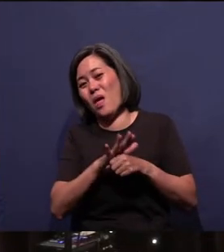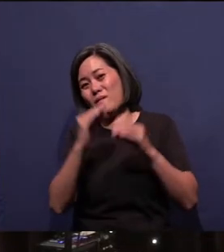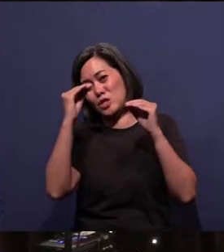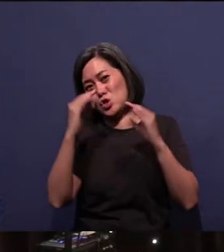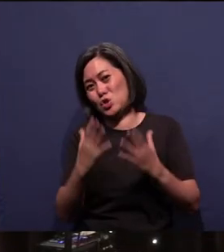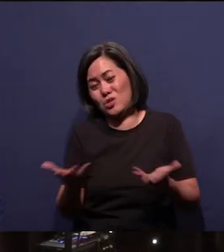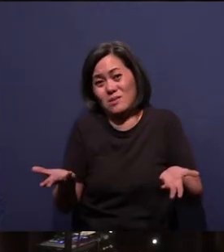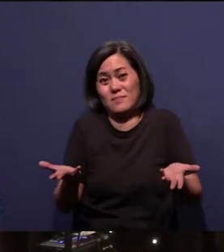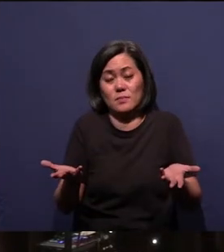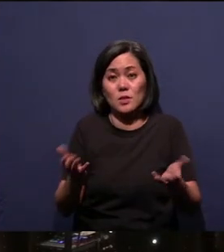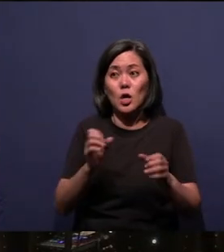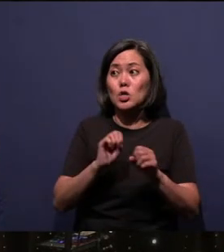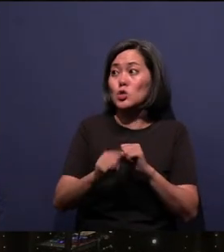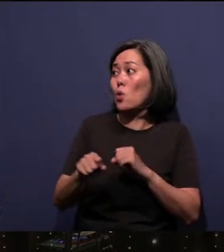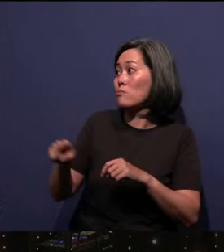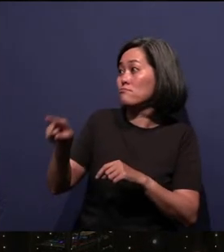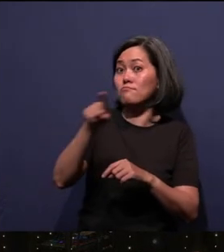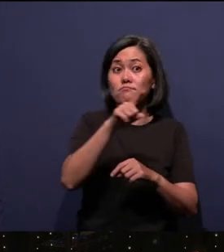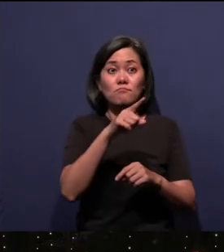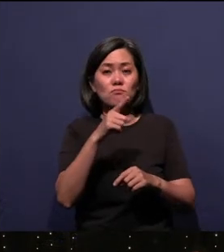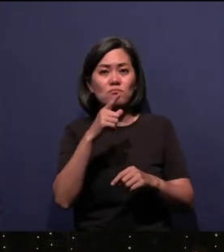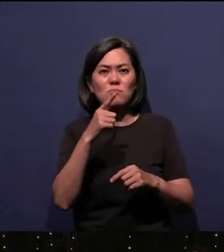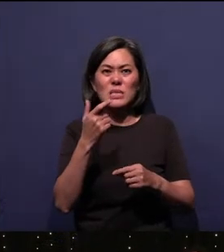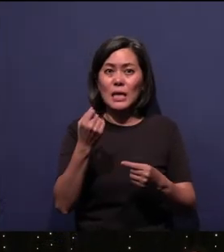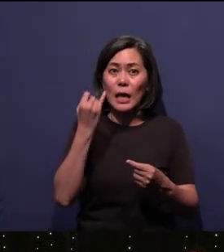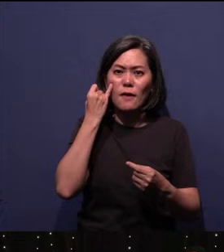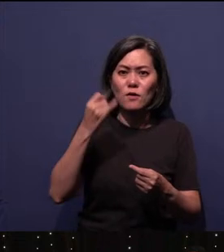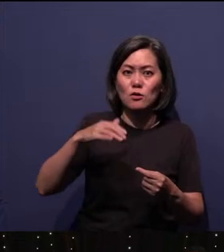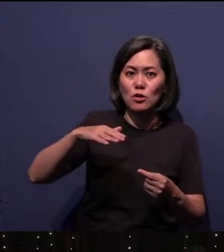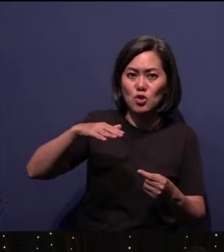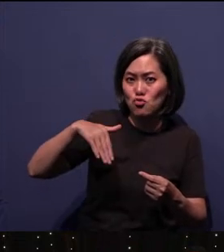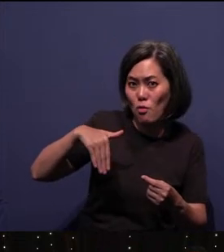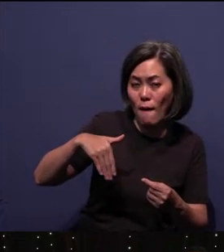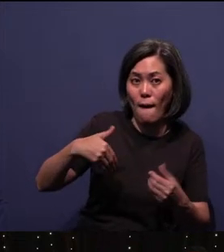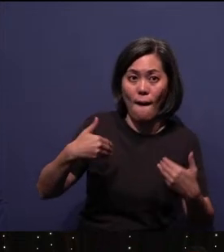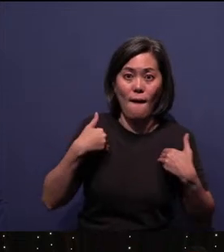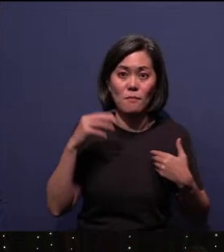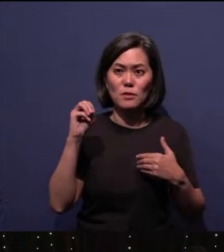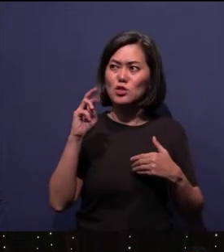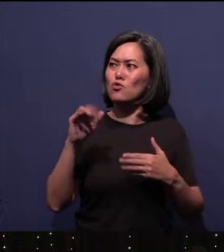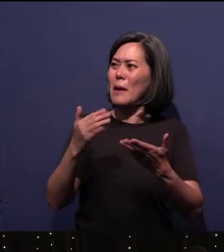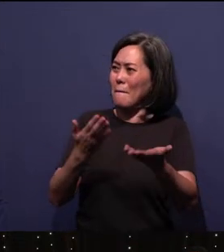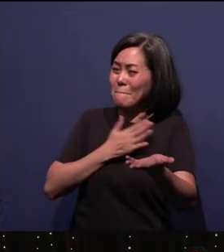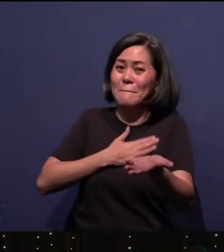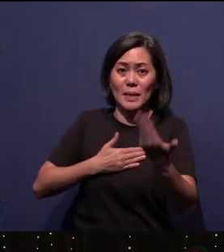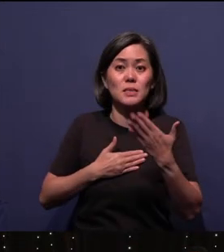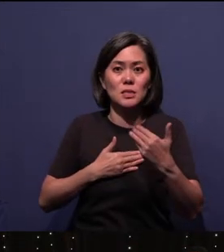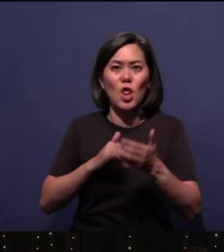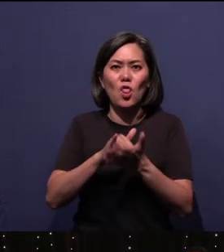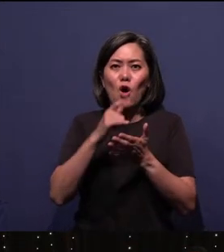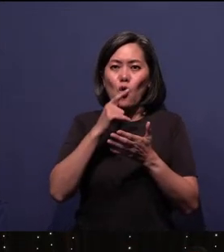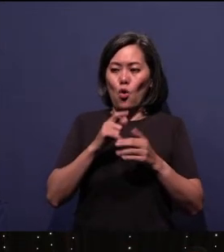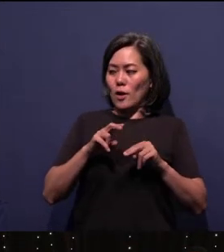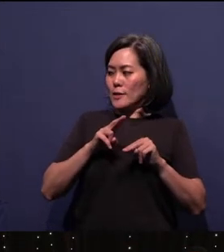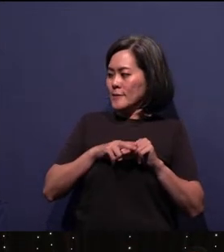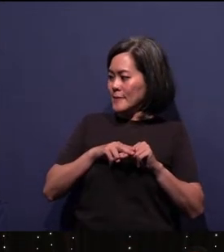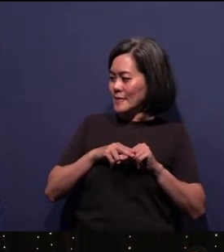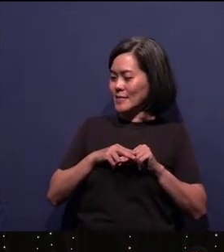So those of us who don't have ministries already, can you all step up? Those of you who have been warming, the seats are very nice.